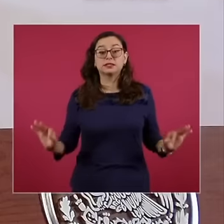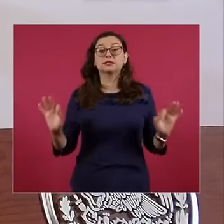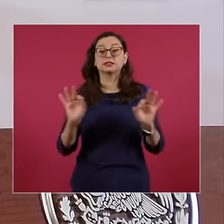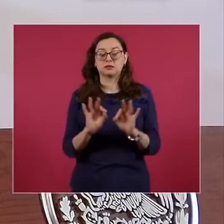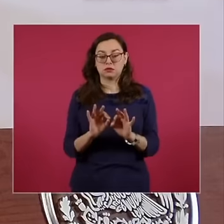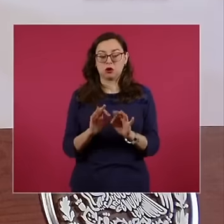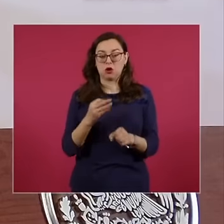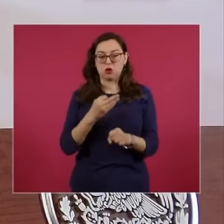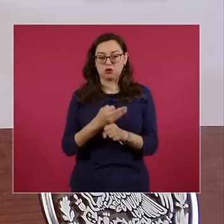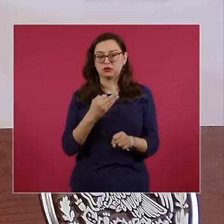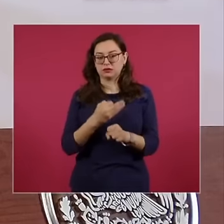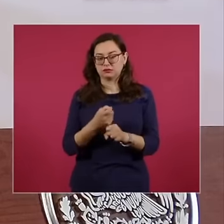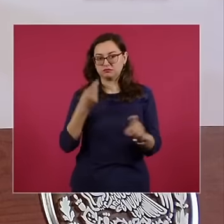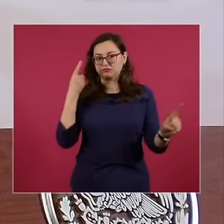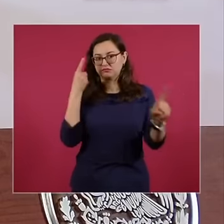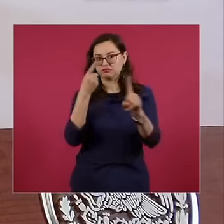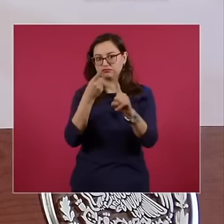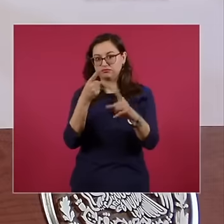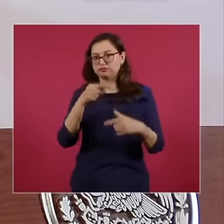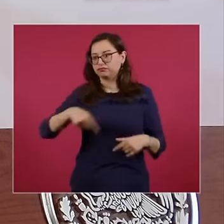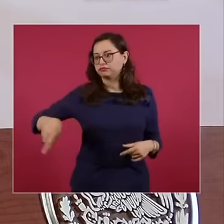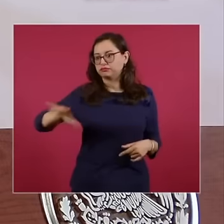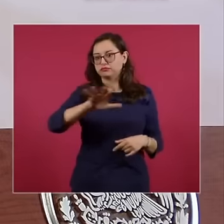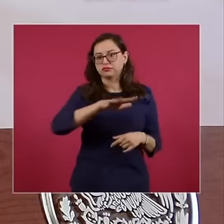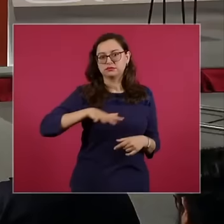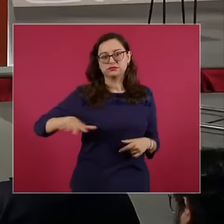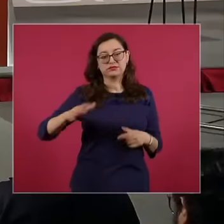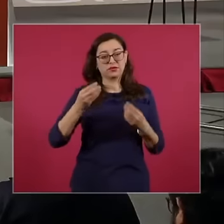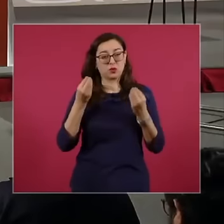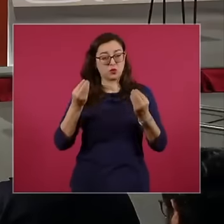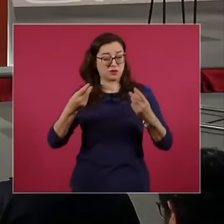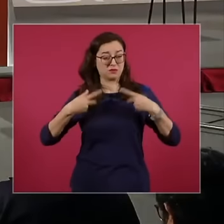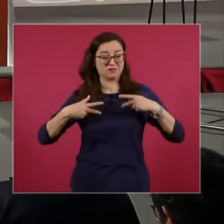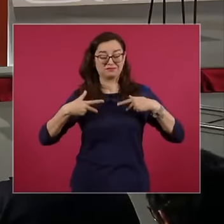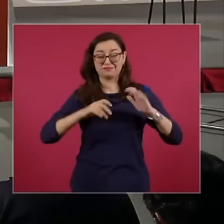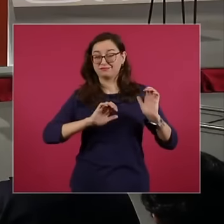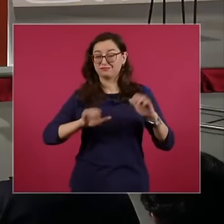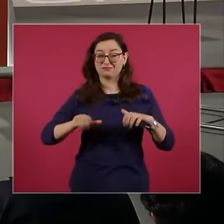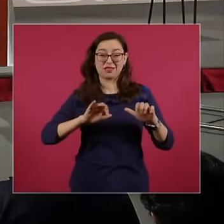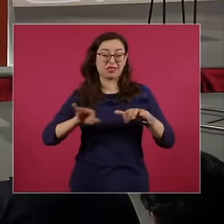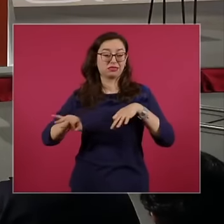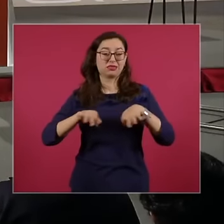there is generating jobs for that entire region, I am going to give the floor to Admiral Morales.